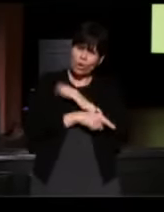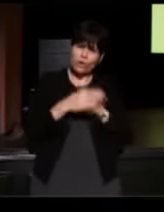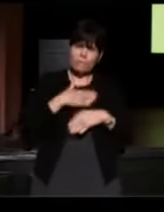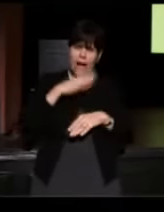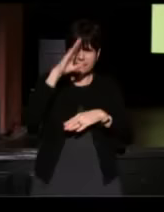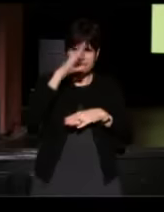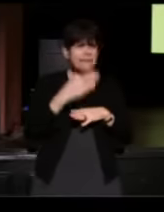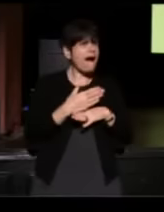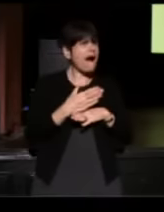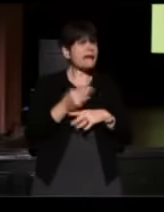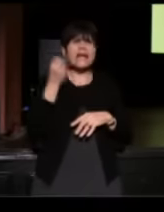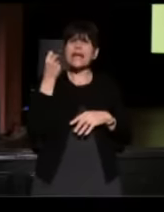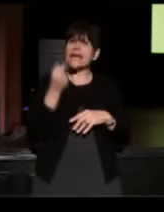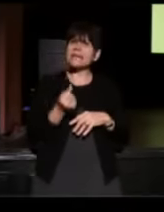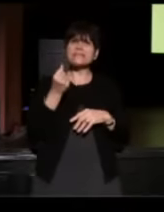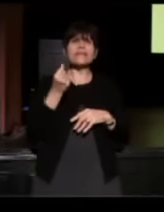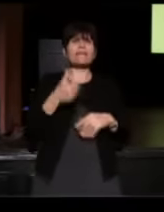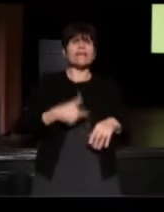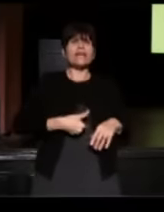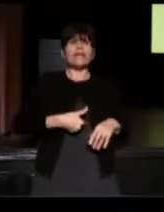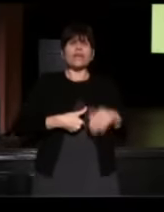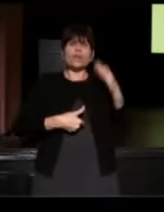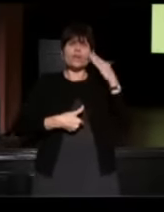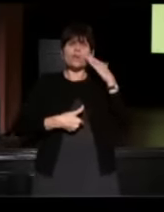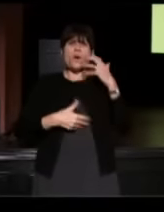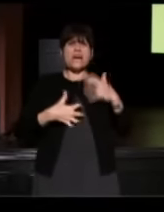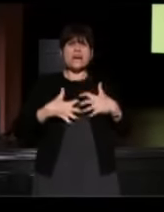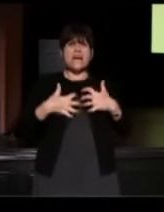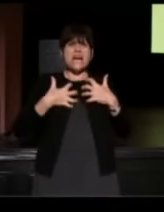and I instantly knew that all that anger and animosity,